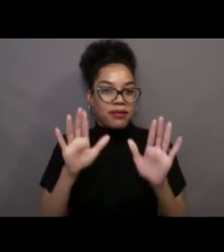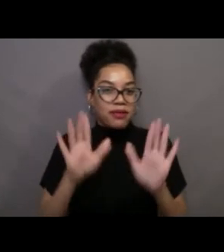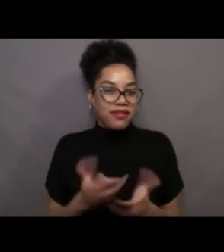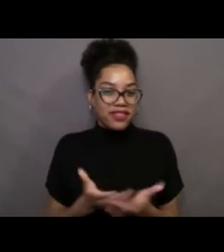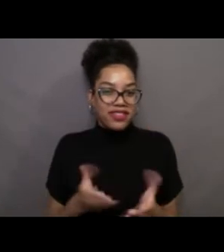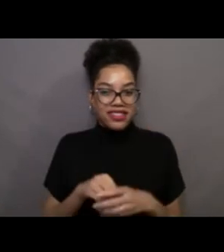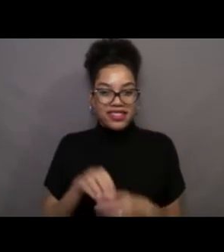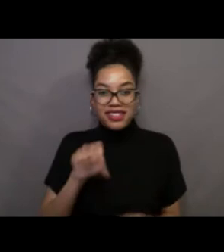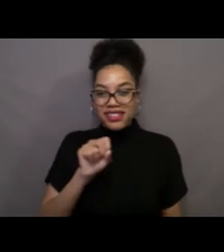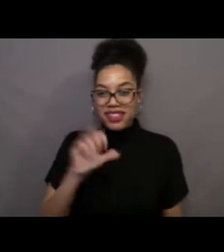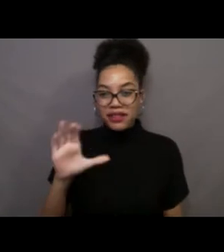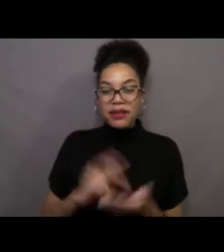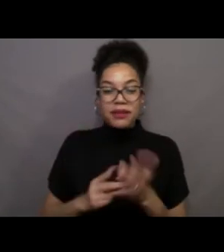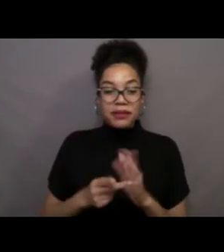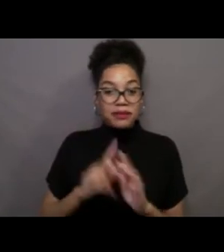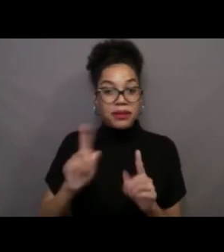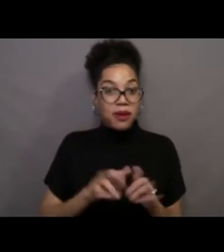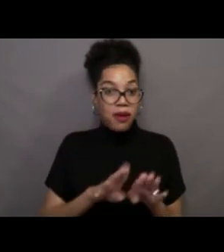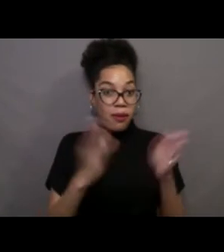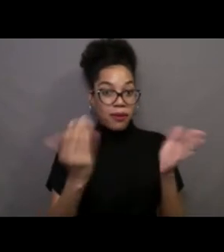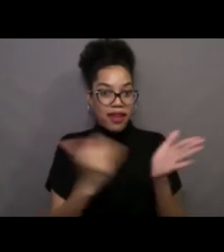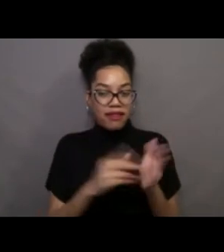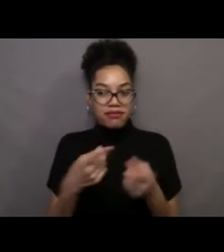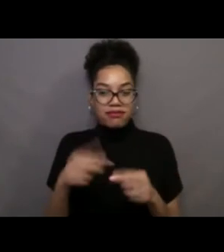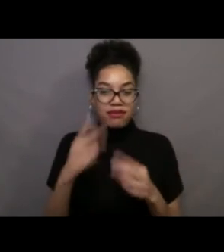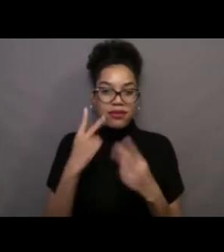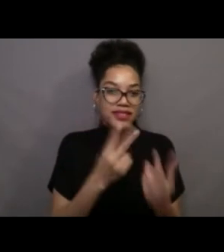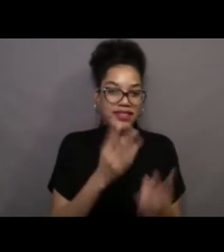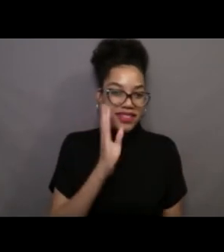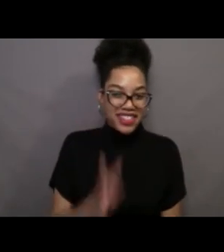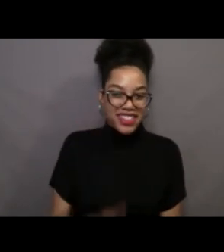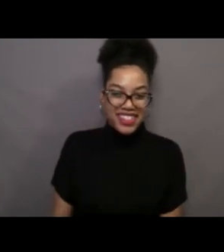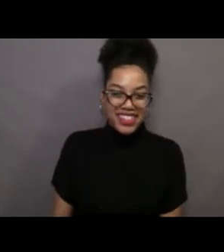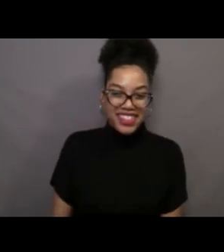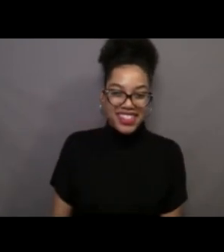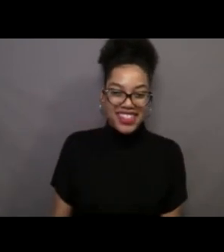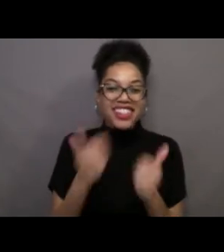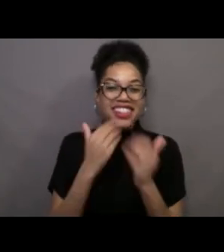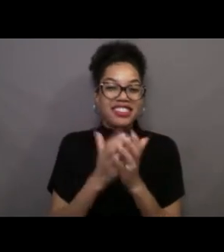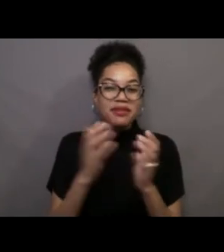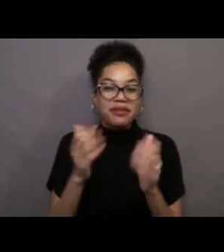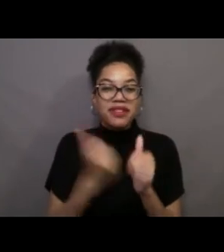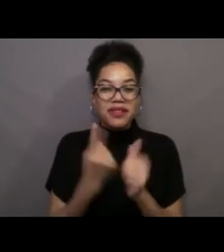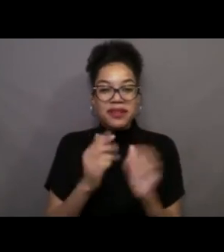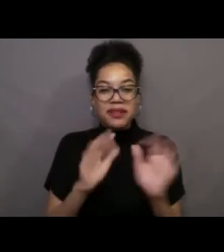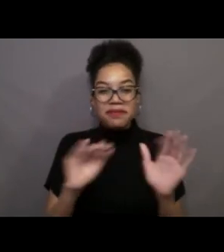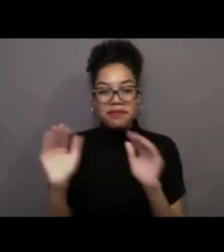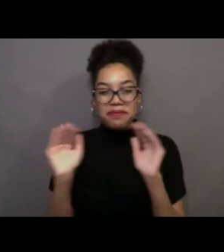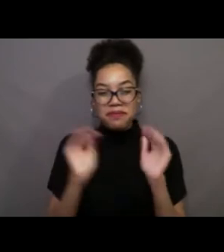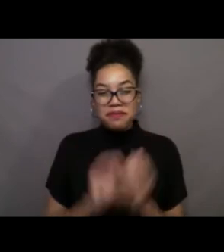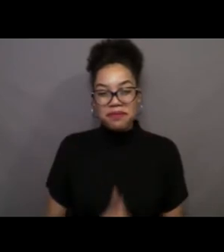when you reopen. Cool. Thanks, everybody. - Thanks, everybody at home. Bye, thank you so much. Bye.